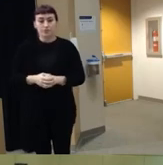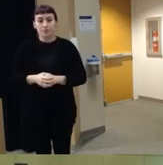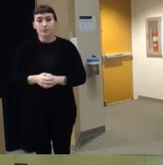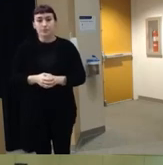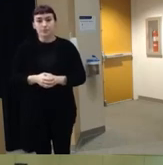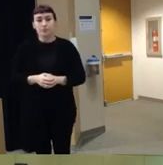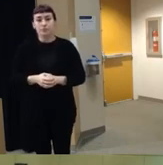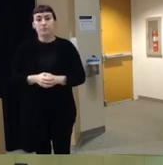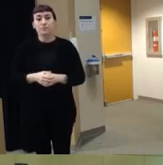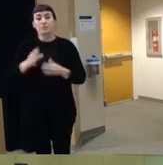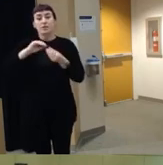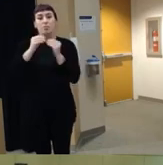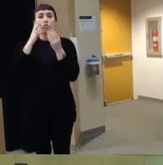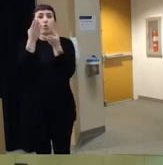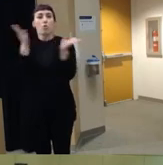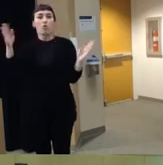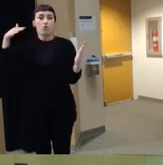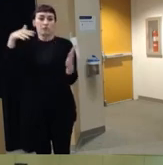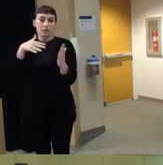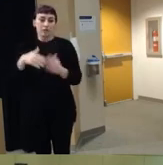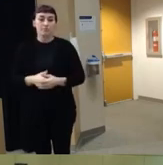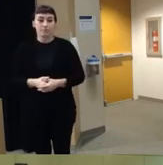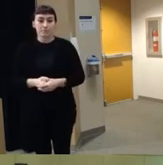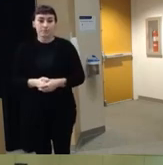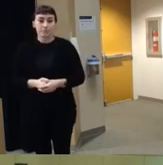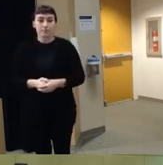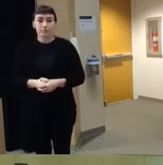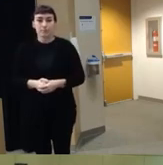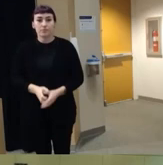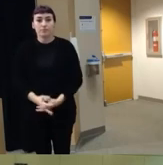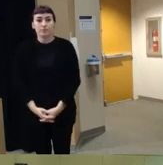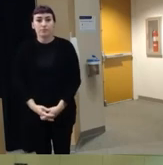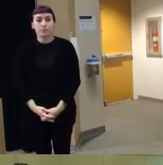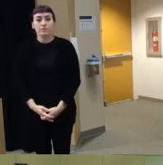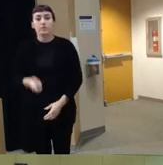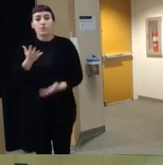the numbers for the overall study are pretty small a couple of things I want to draw your